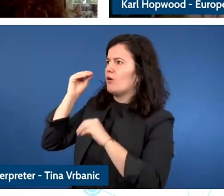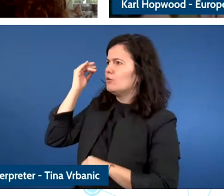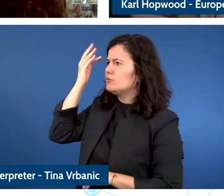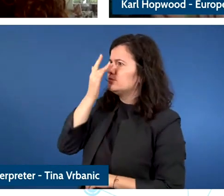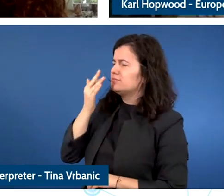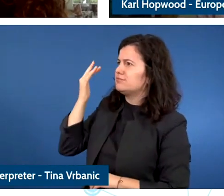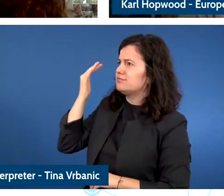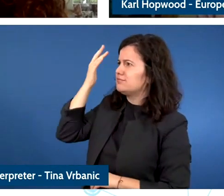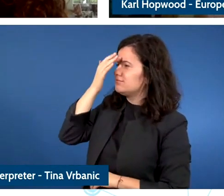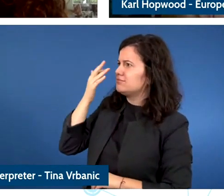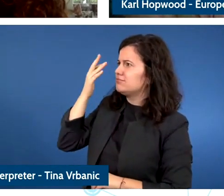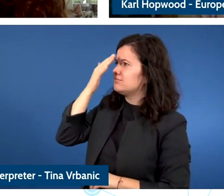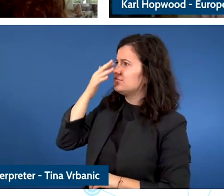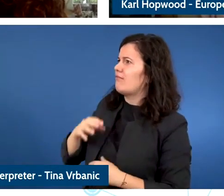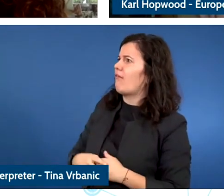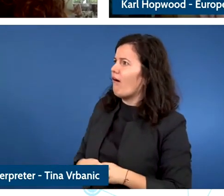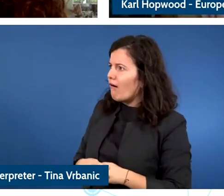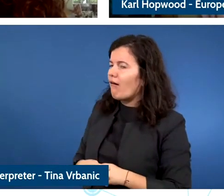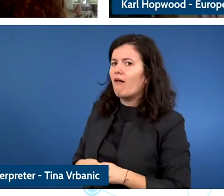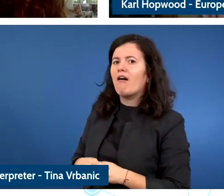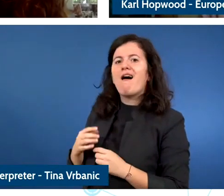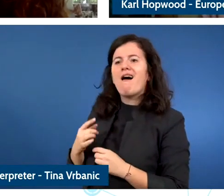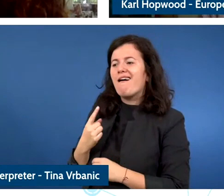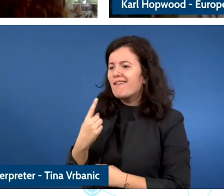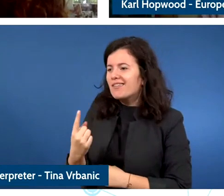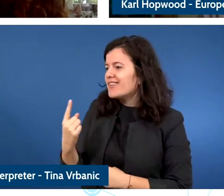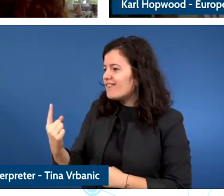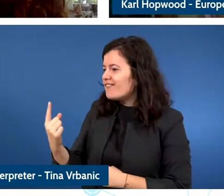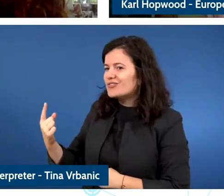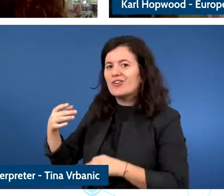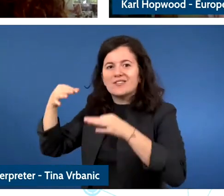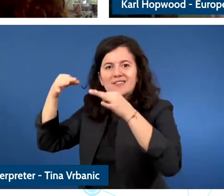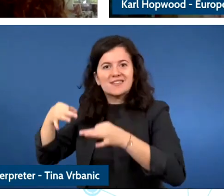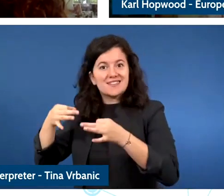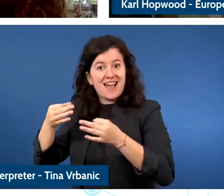choice and people don't have a choice and I think we are very fortunate to have